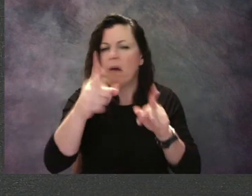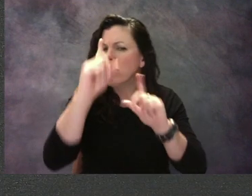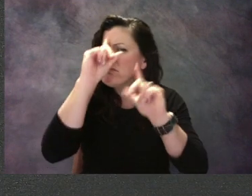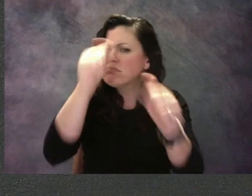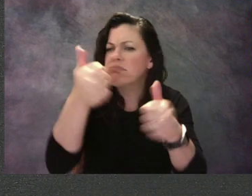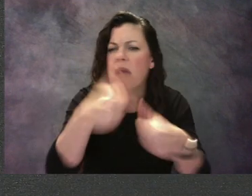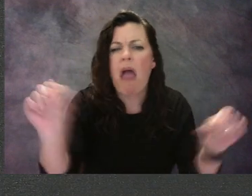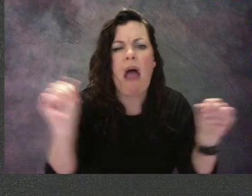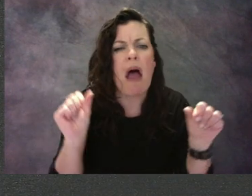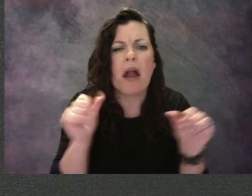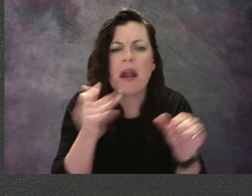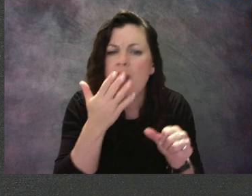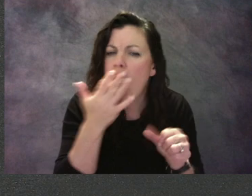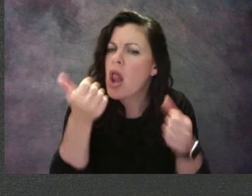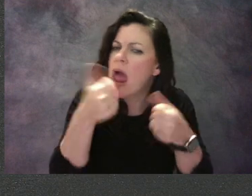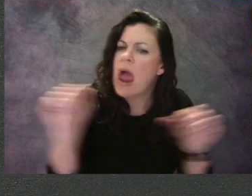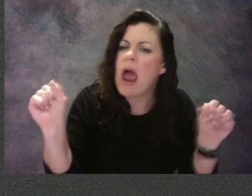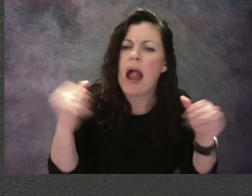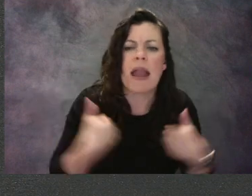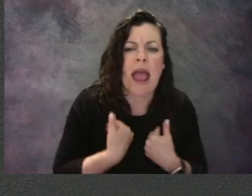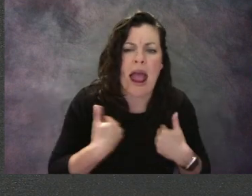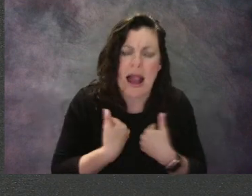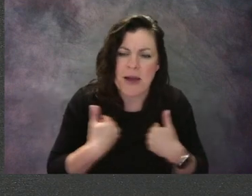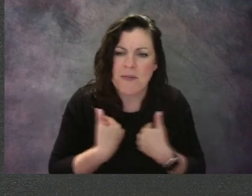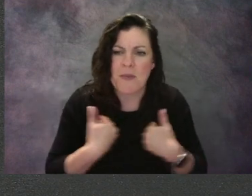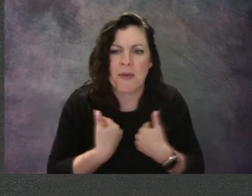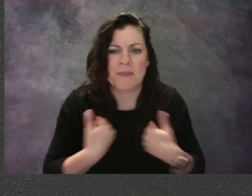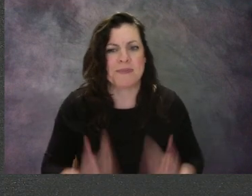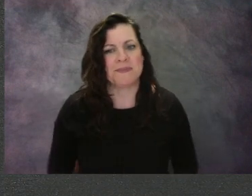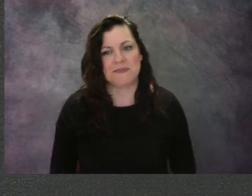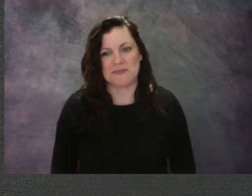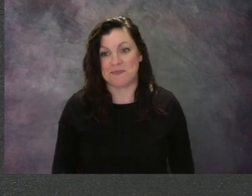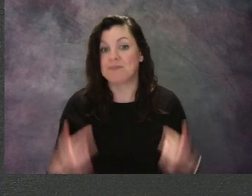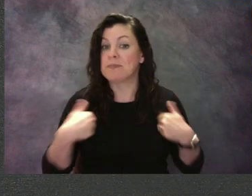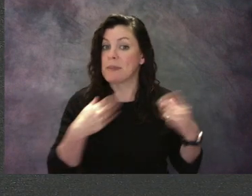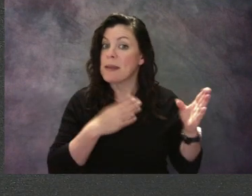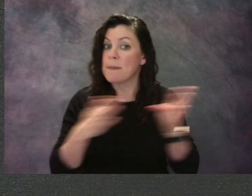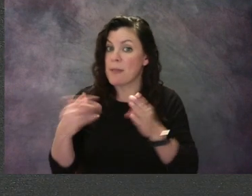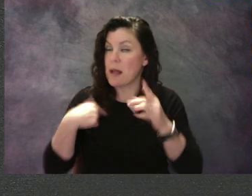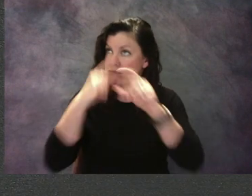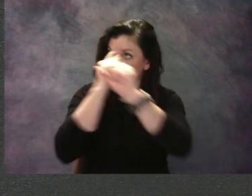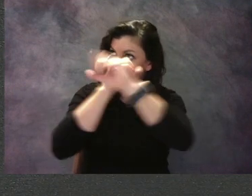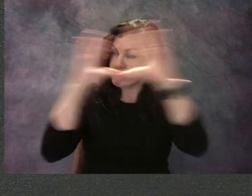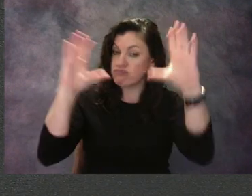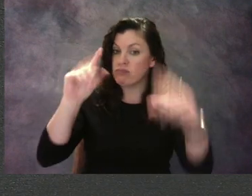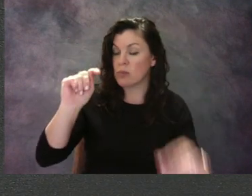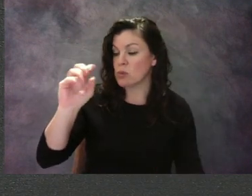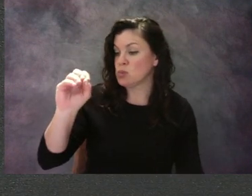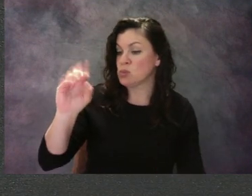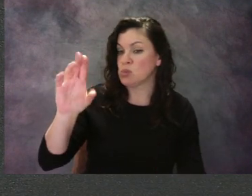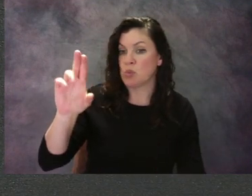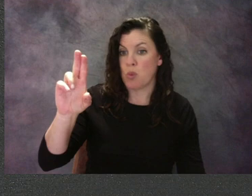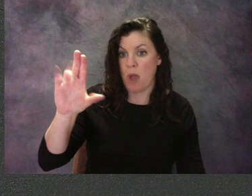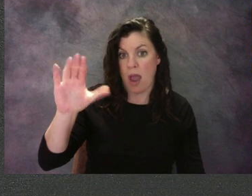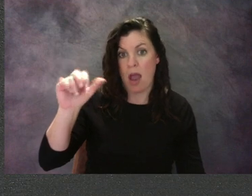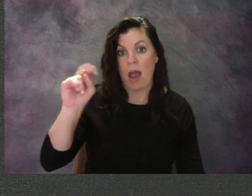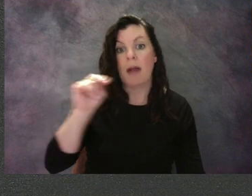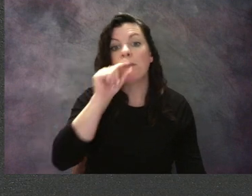Like I said in the beginning of the video, I was gonna do a toucan, but you can do a jaguar, you can do a monkey,